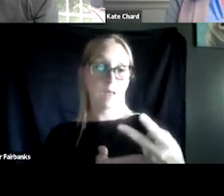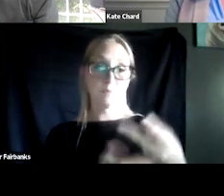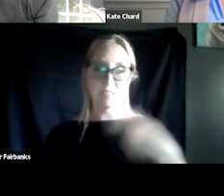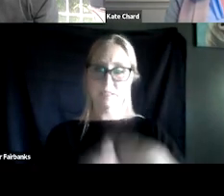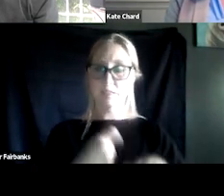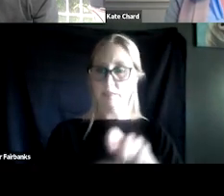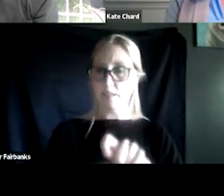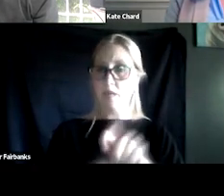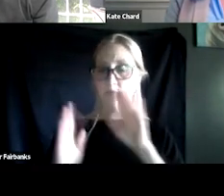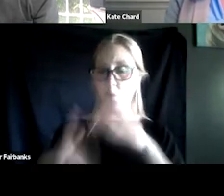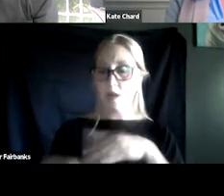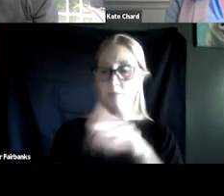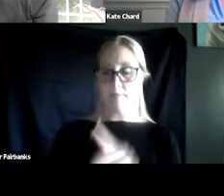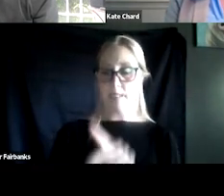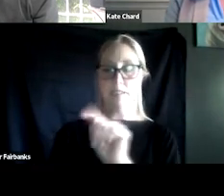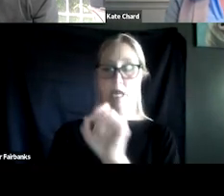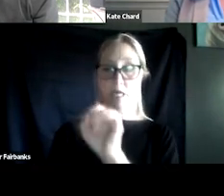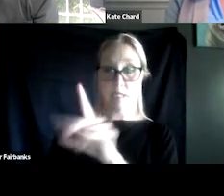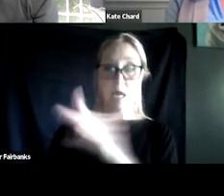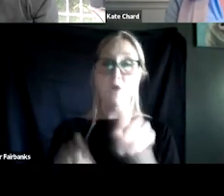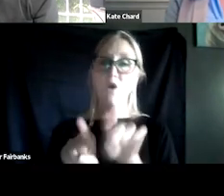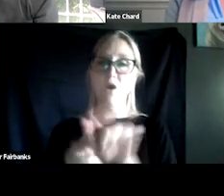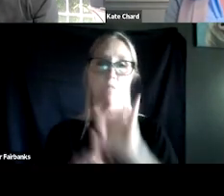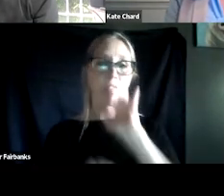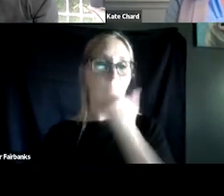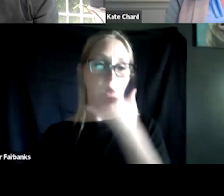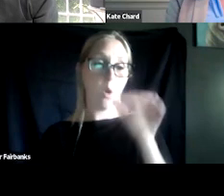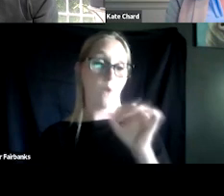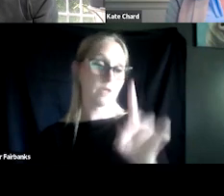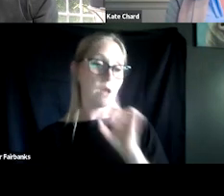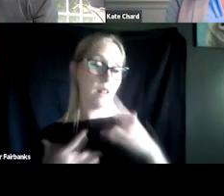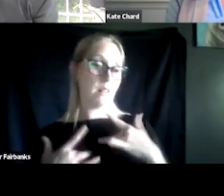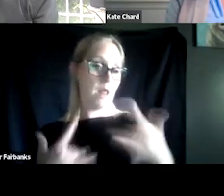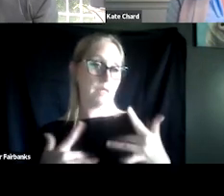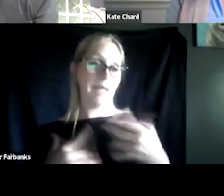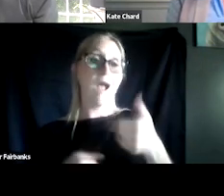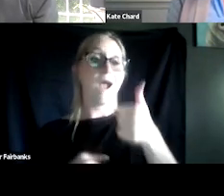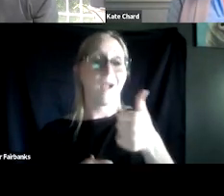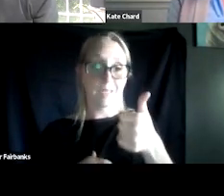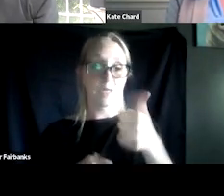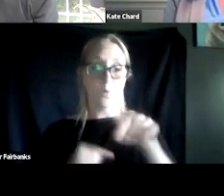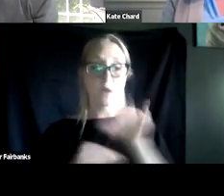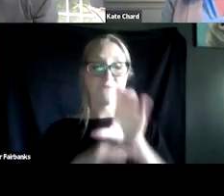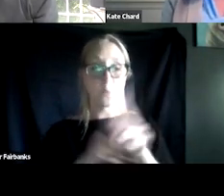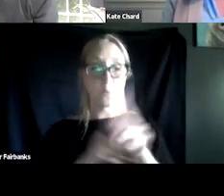and the likelihood of an accidental overdose are much higher when we force people into SUD treatments